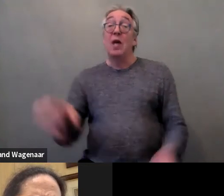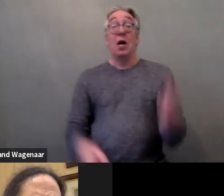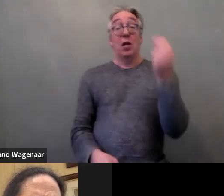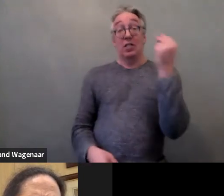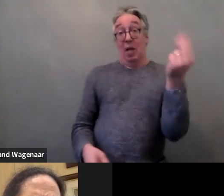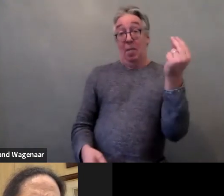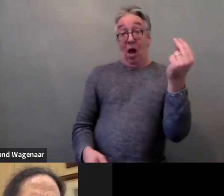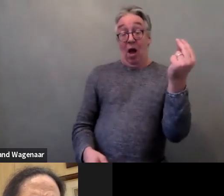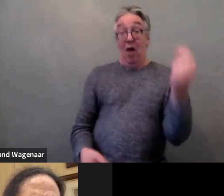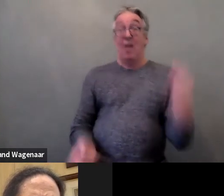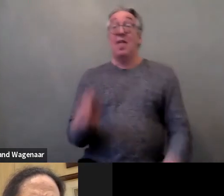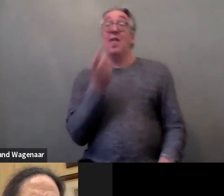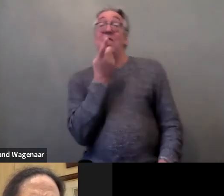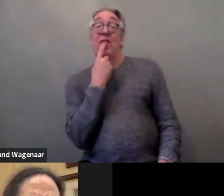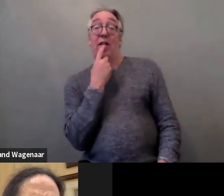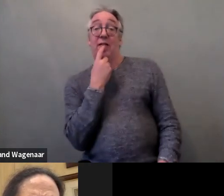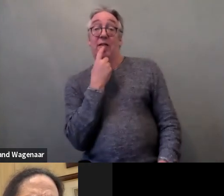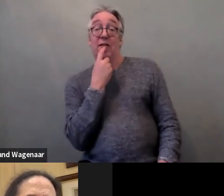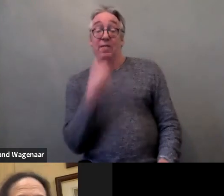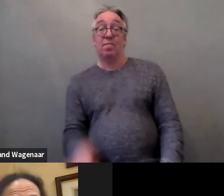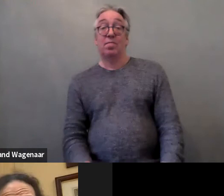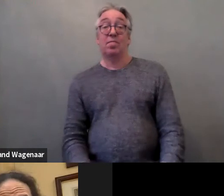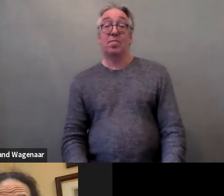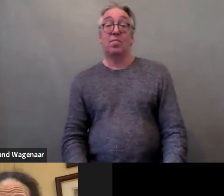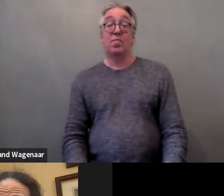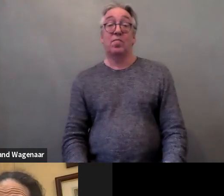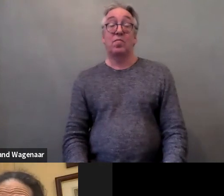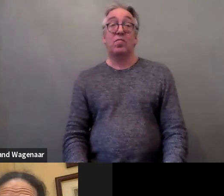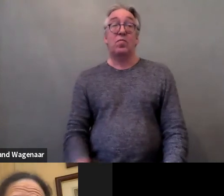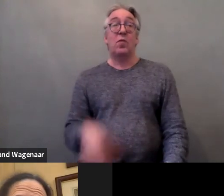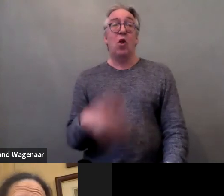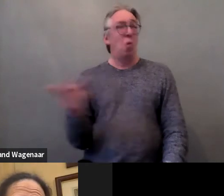Not because they were specially bad or good.